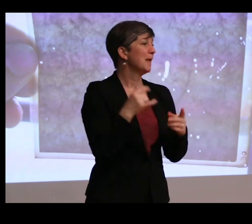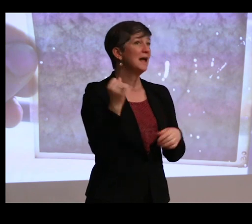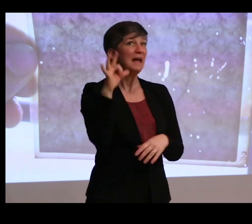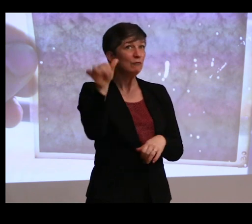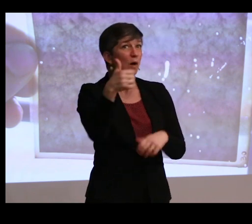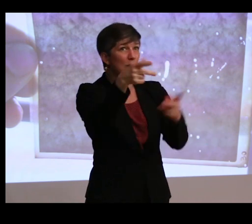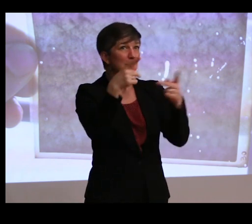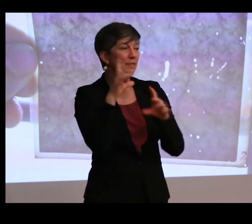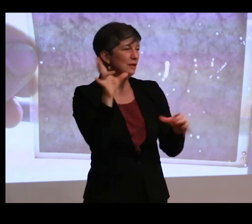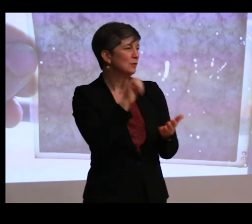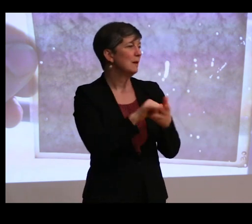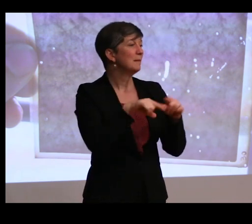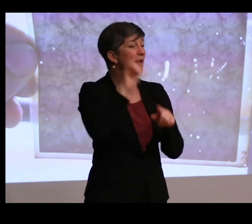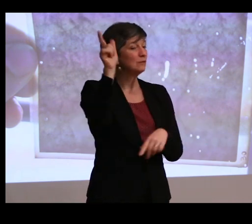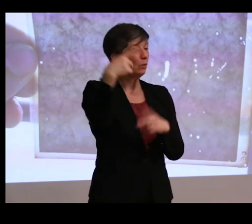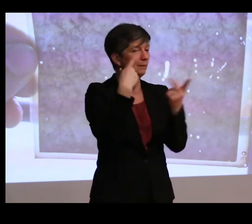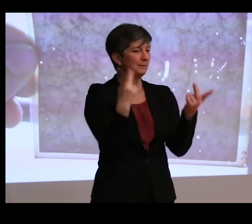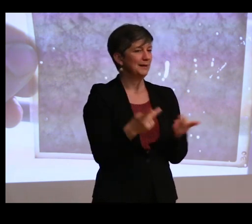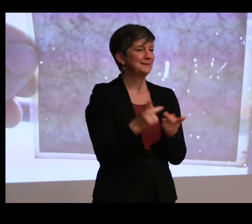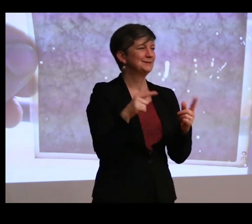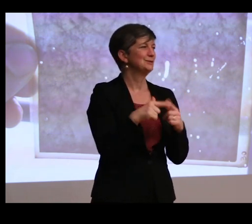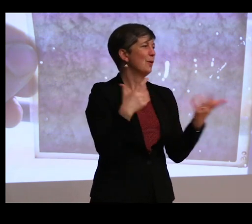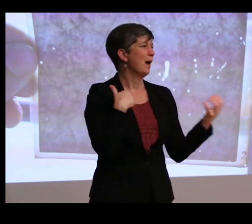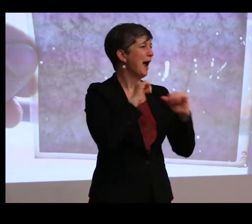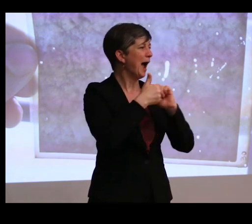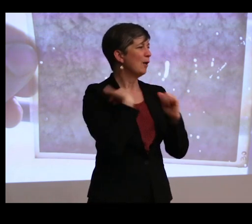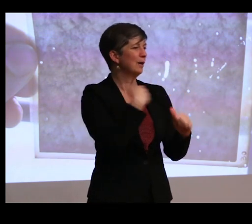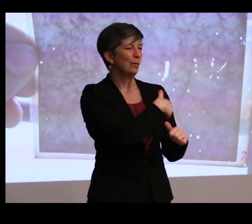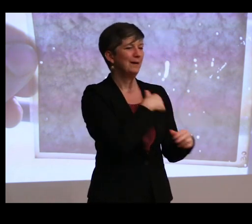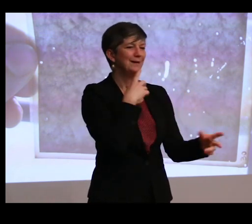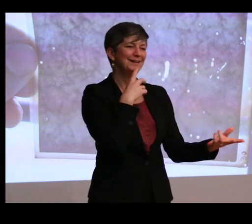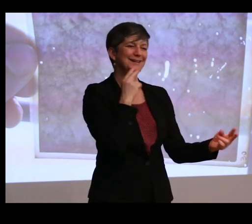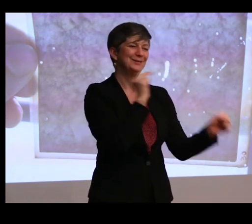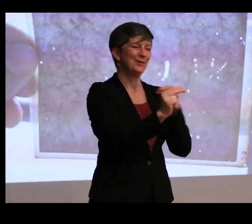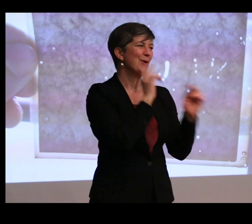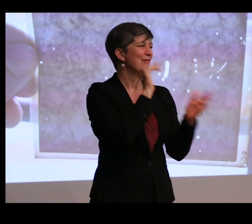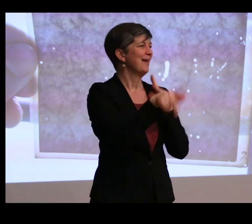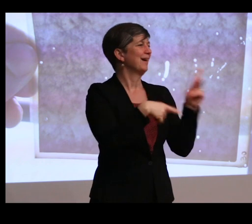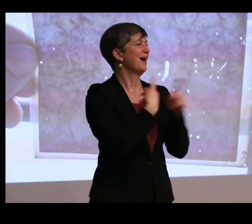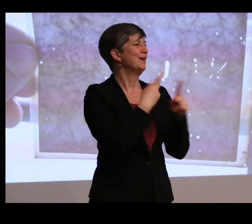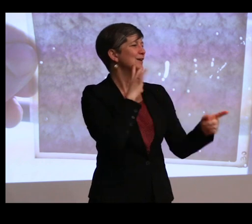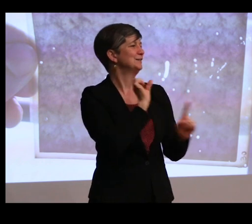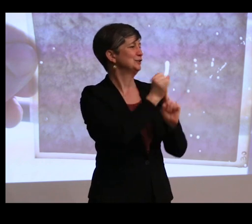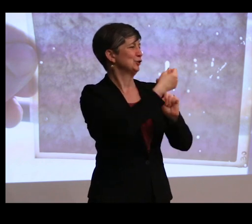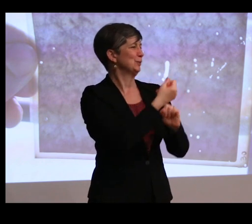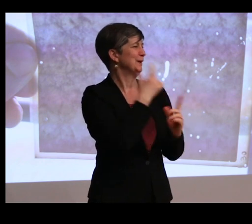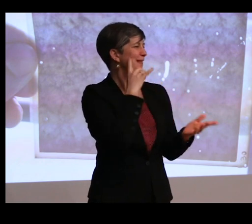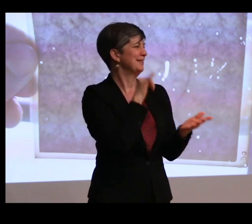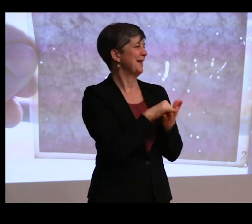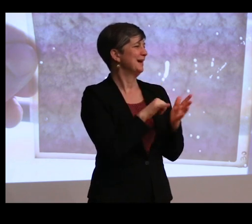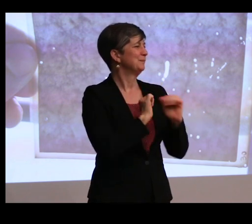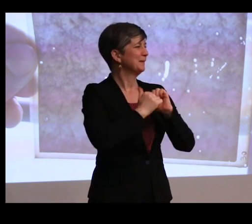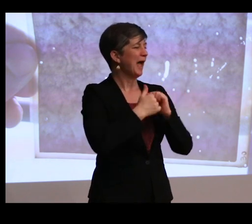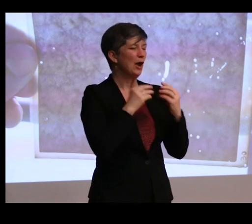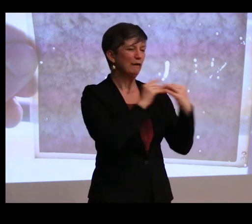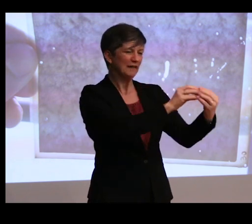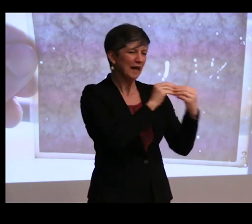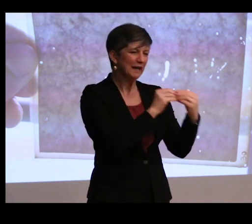but that's the only place you've seen. So I don't know how we can negotiate in that kind of circumstance-- whether it's like, how do you fight?